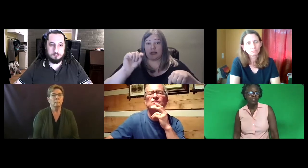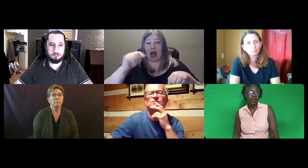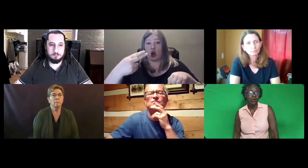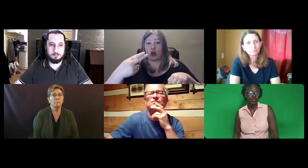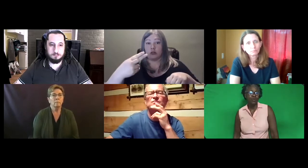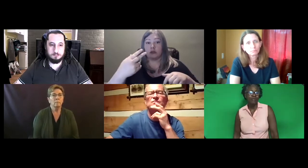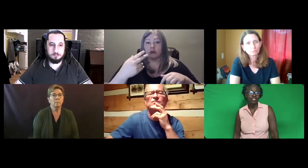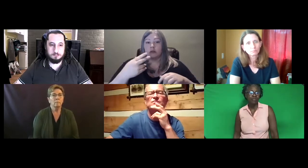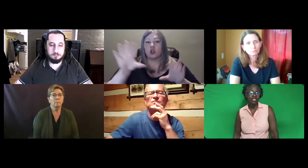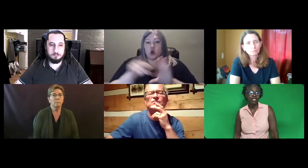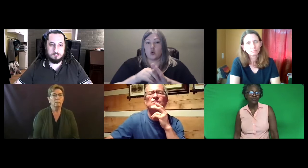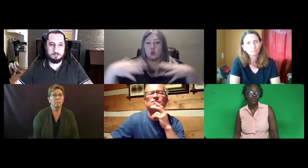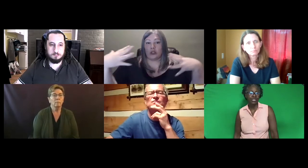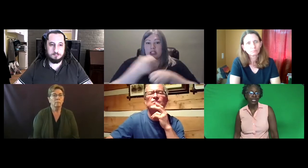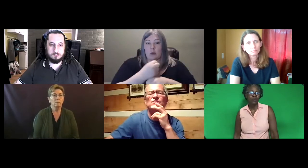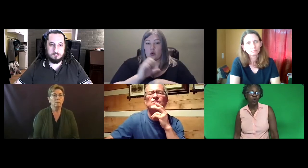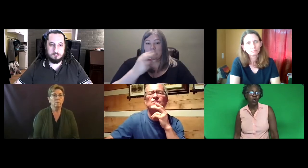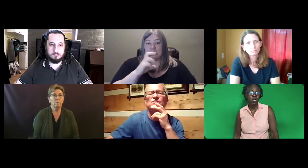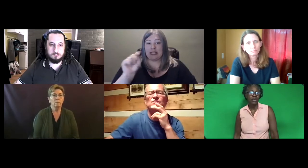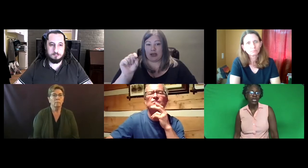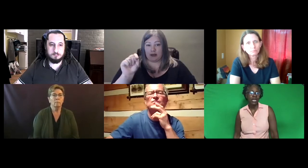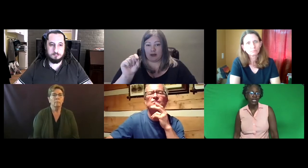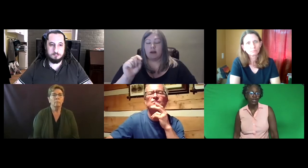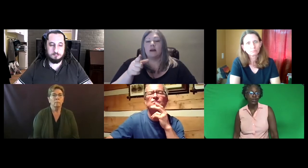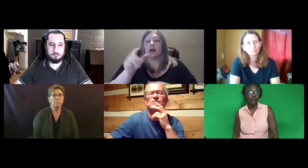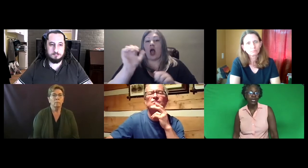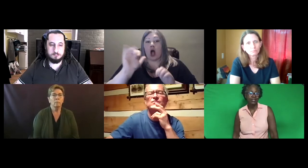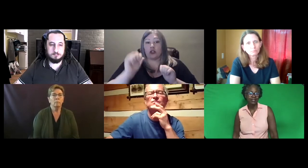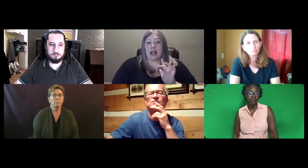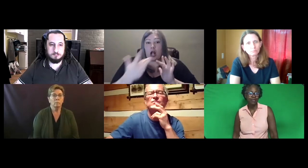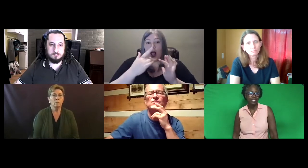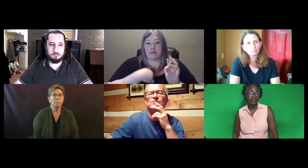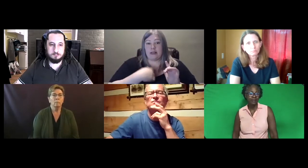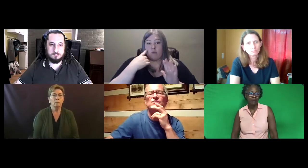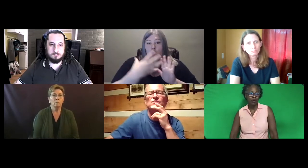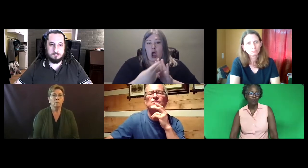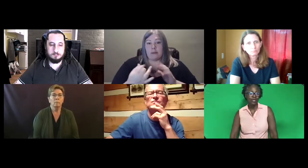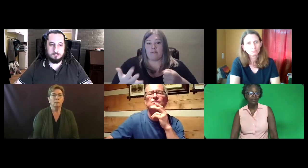So your registration for this town hall includes a summary and a Power Point.